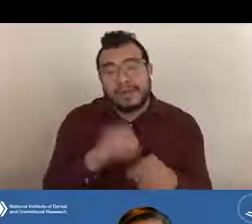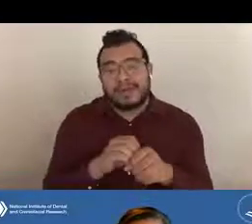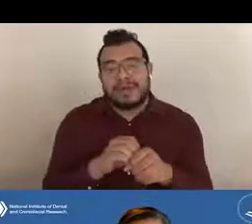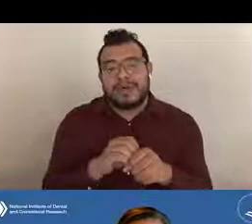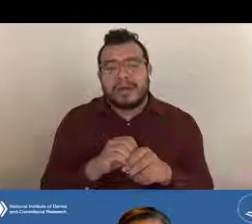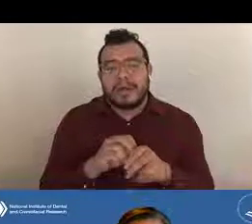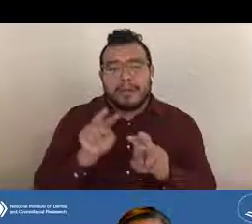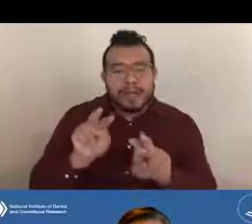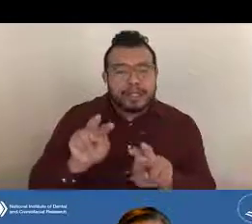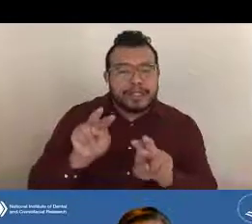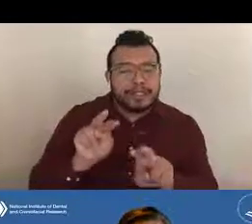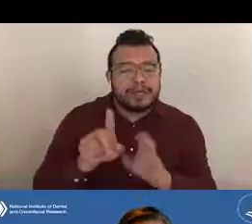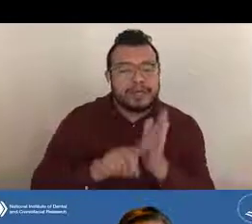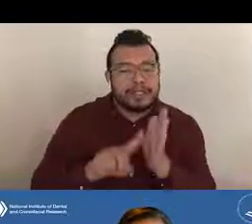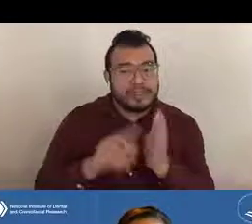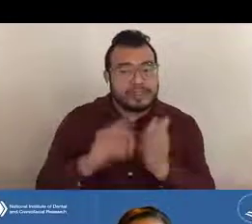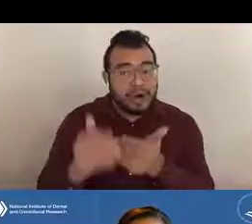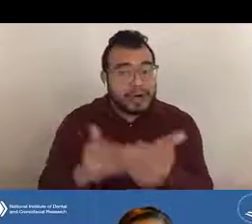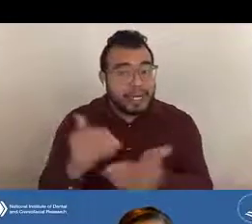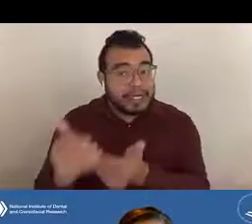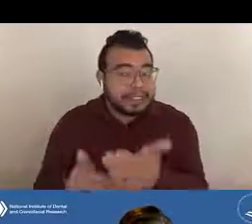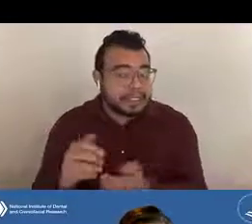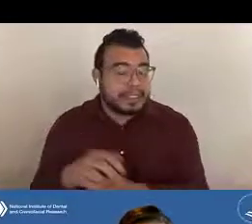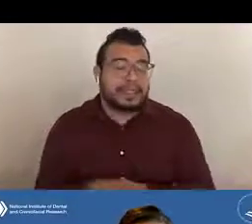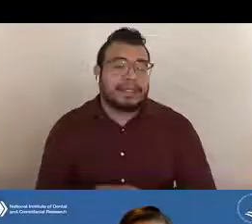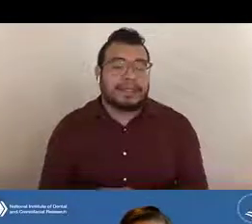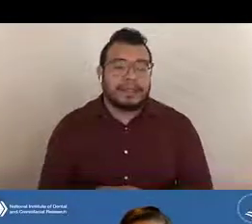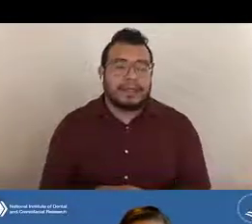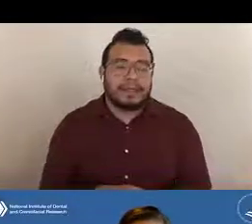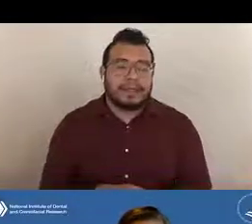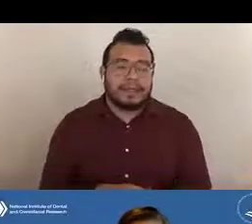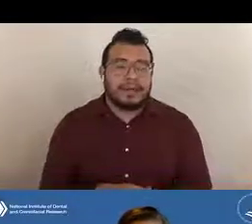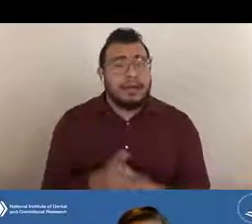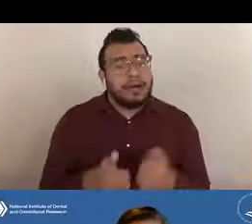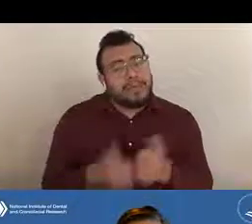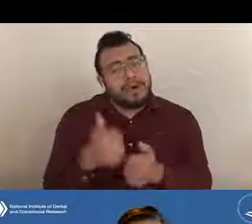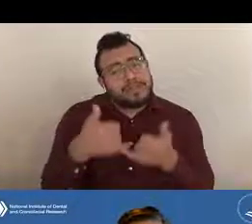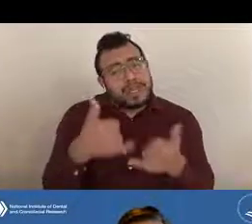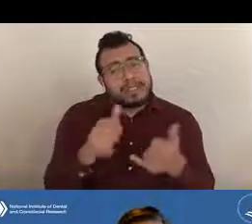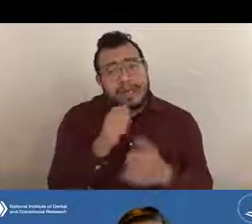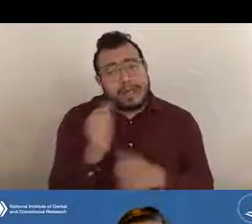such as most grants, not all, depends on the type of grant,